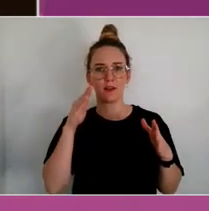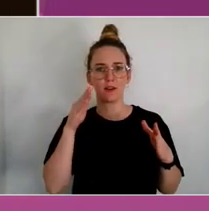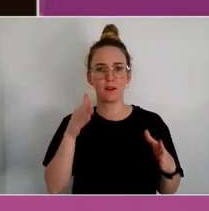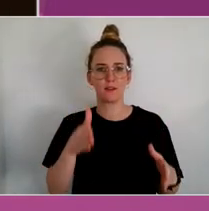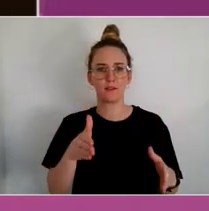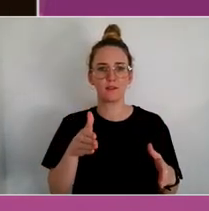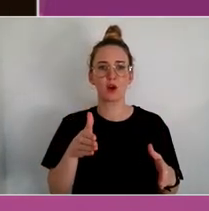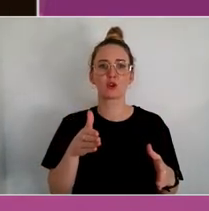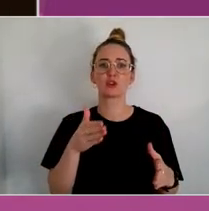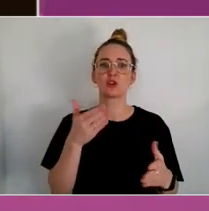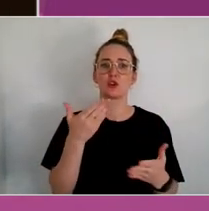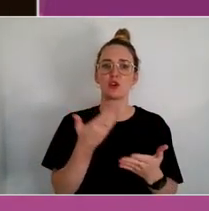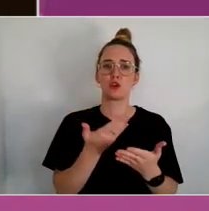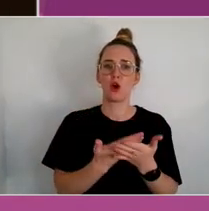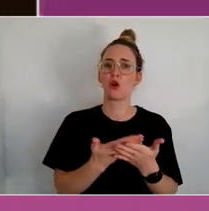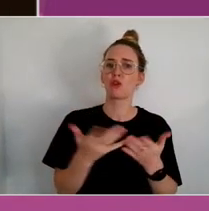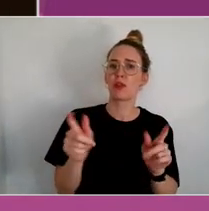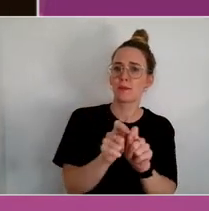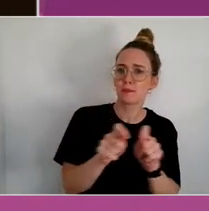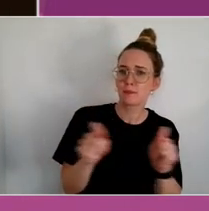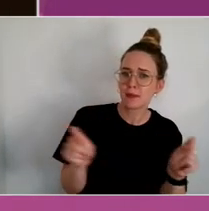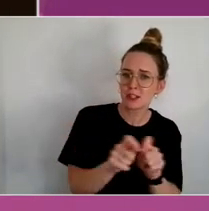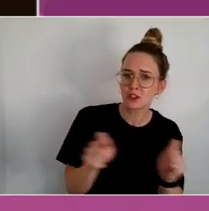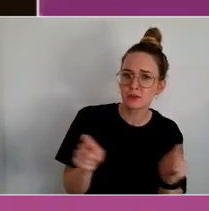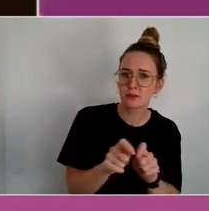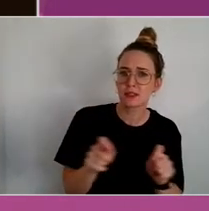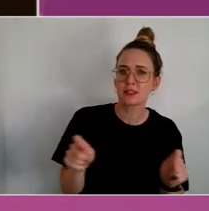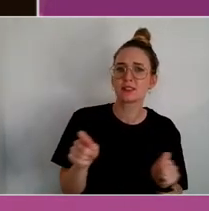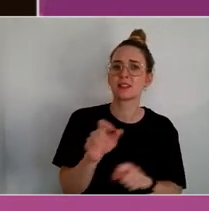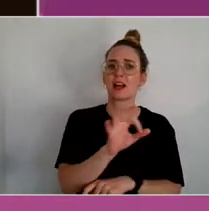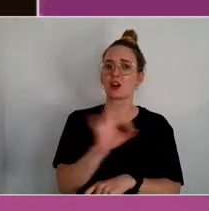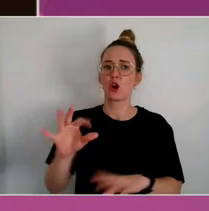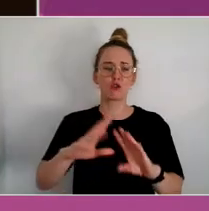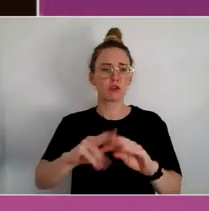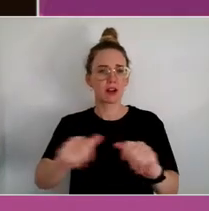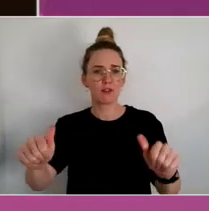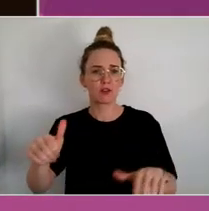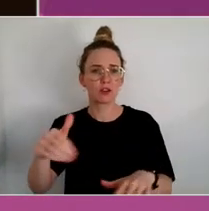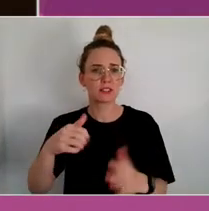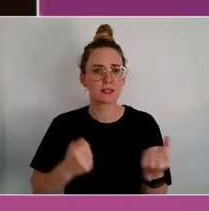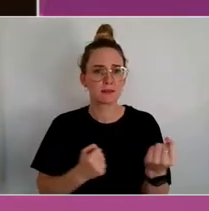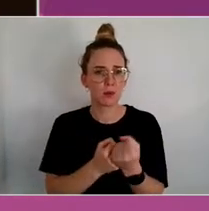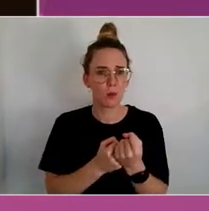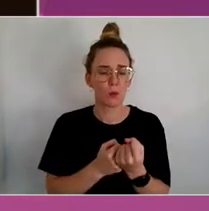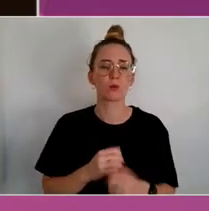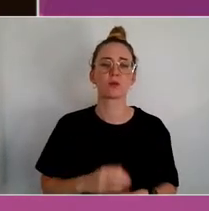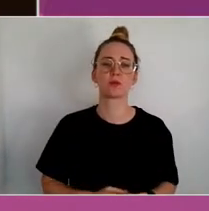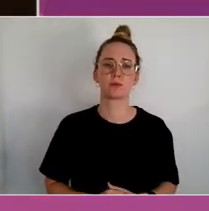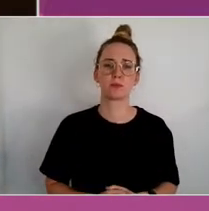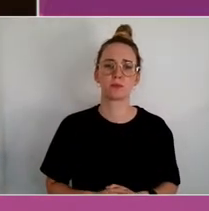of this, this may be recovery support, we may be more consciously doing that activity in a mental health context.